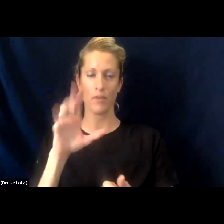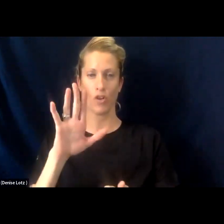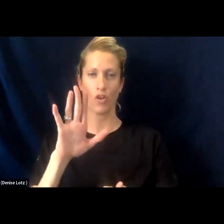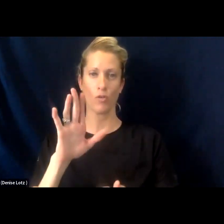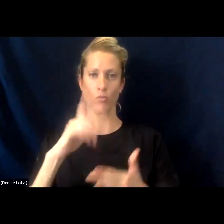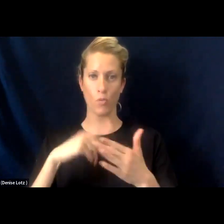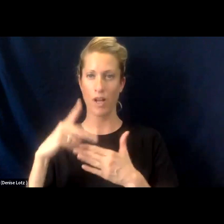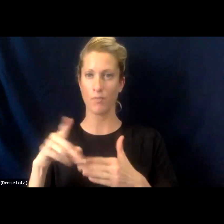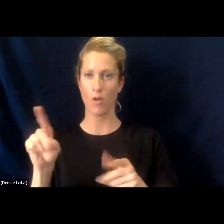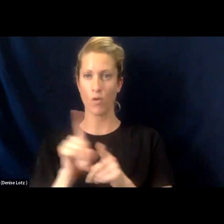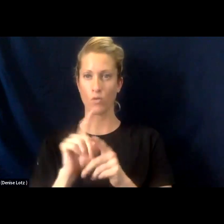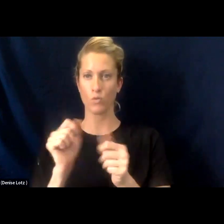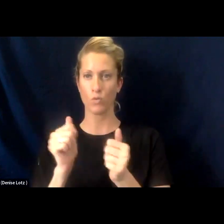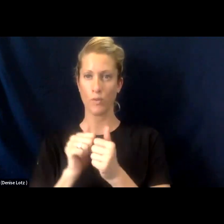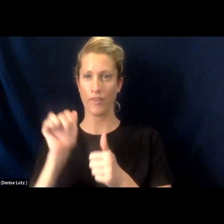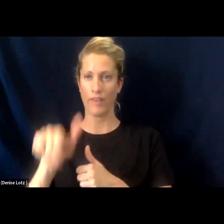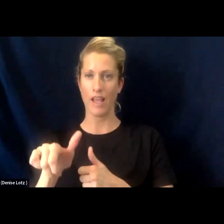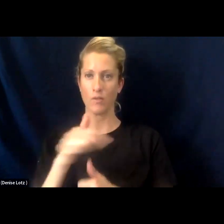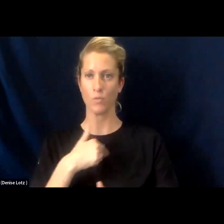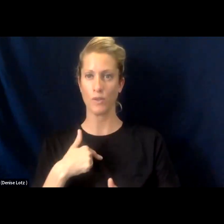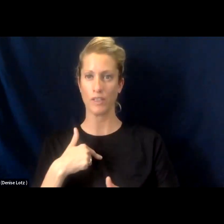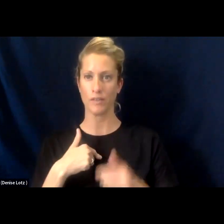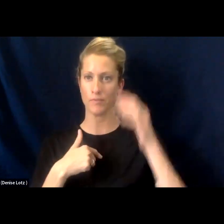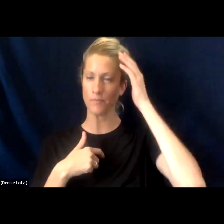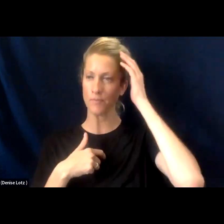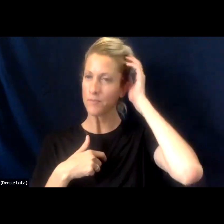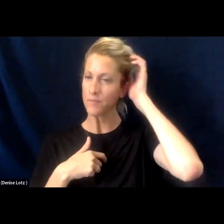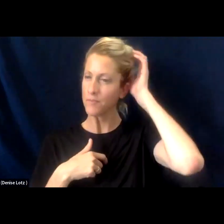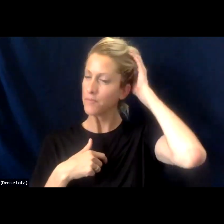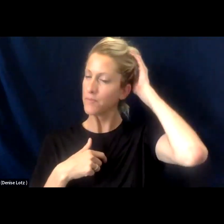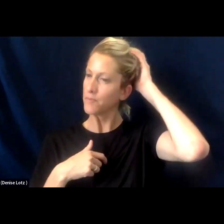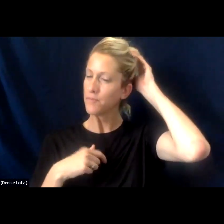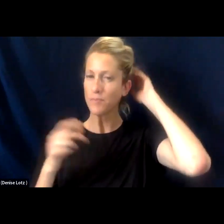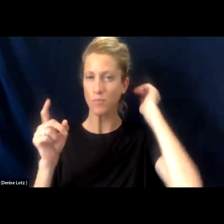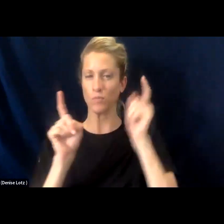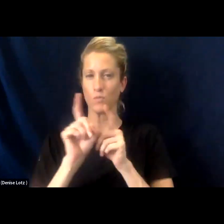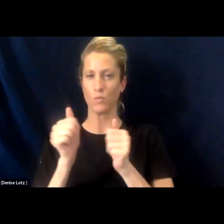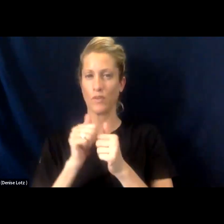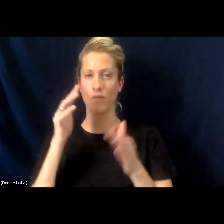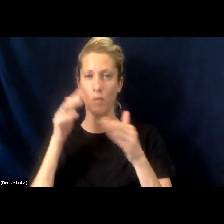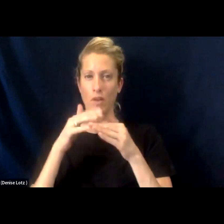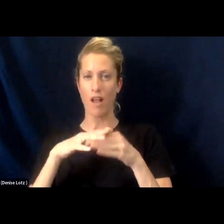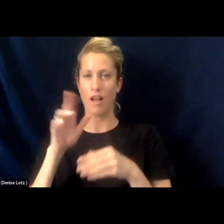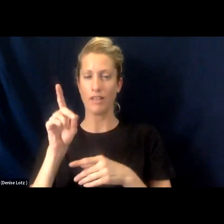In addition to that we, as coming out of the coalition, but also focusing on digital navigators